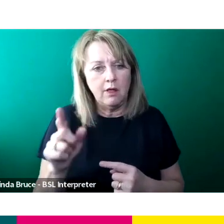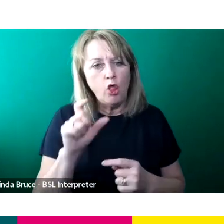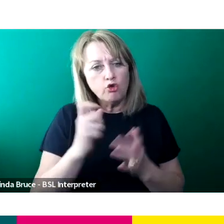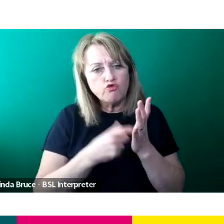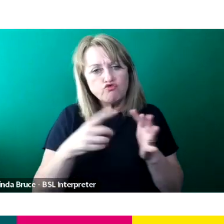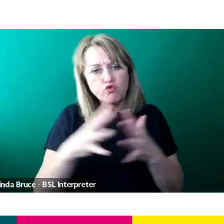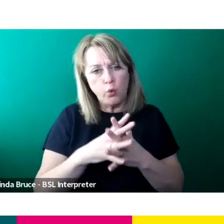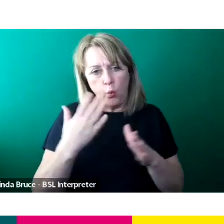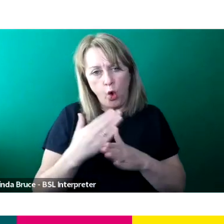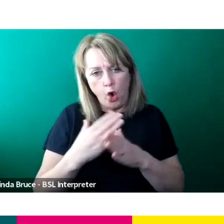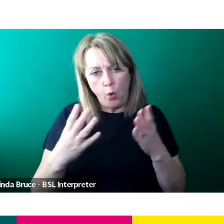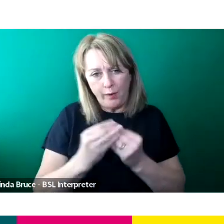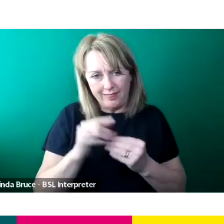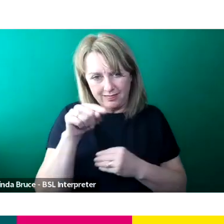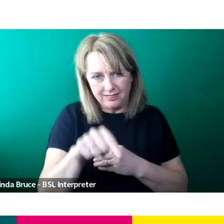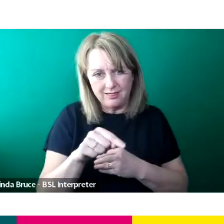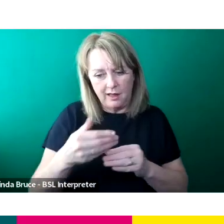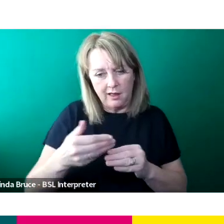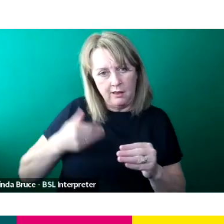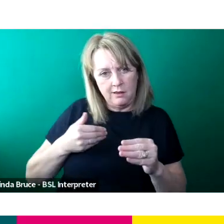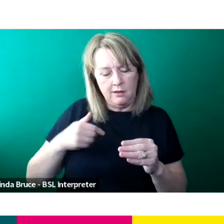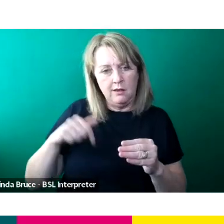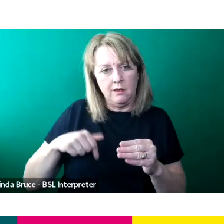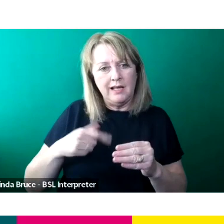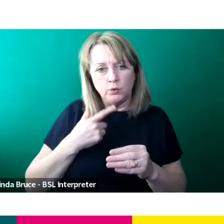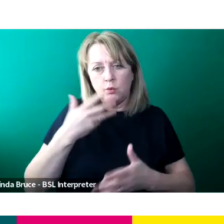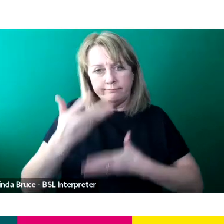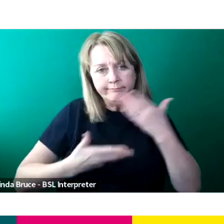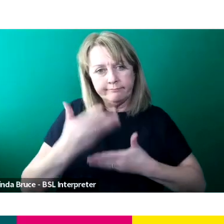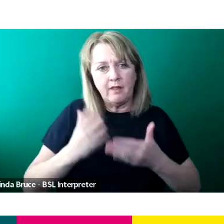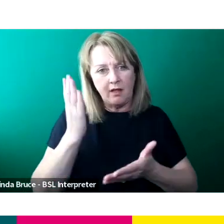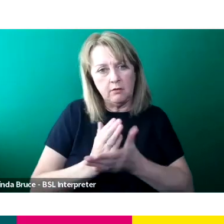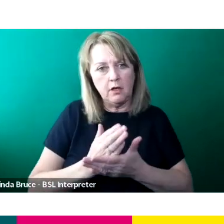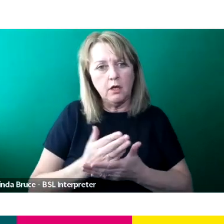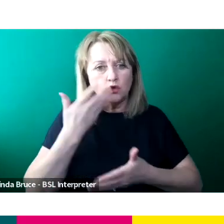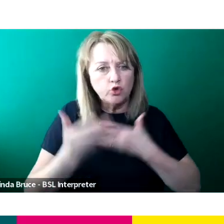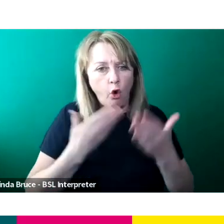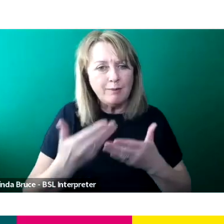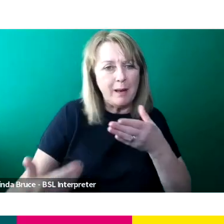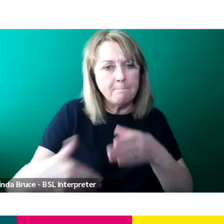productions, being able to tell their authentic stories and being part of the teams to make